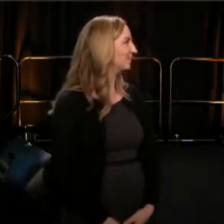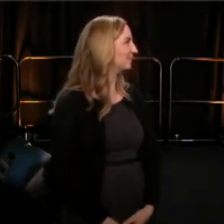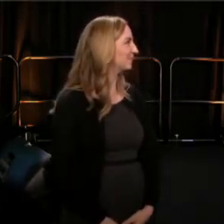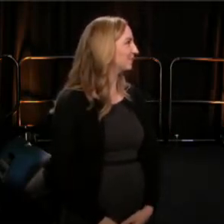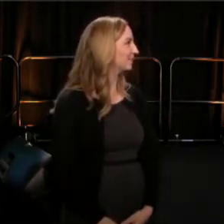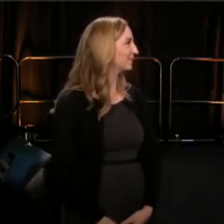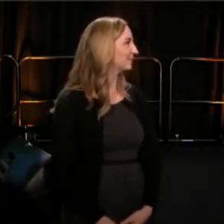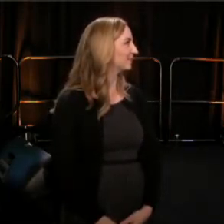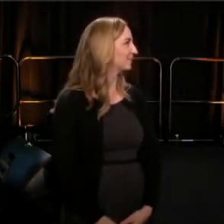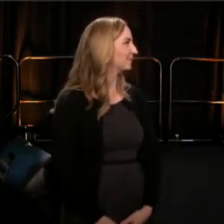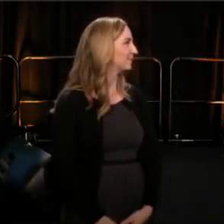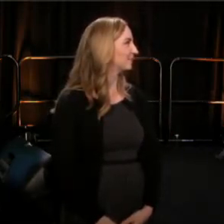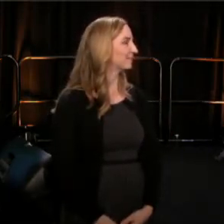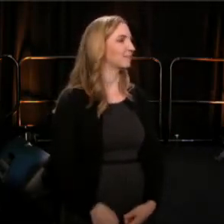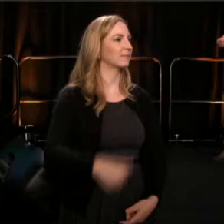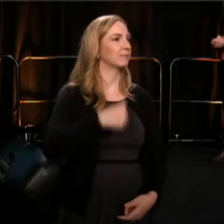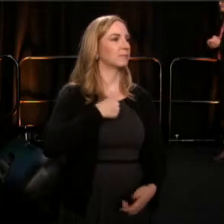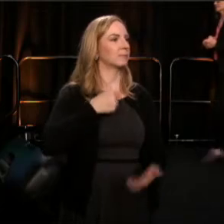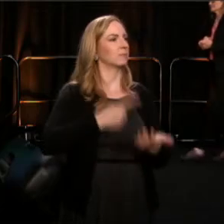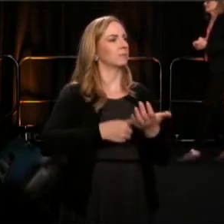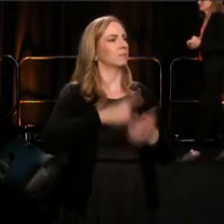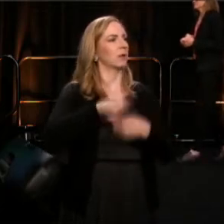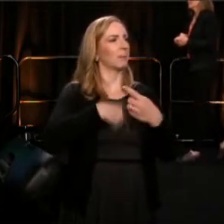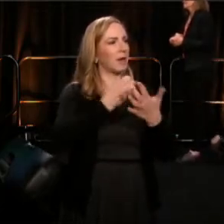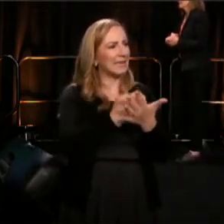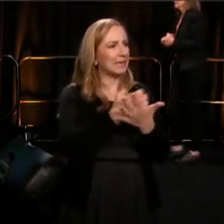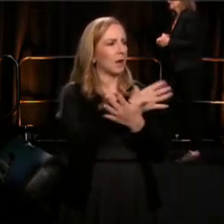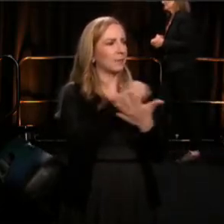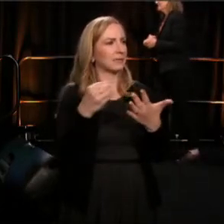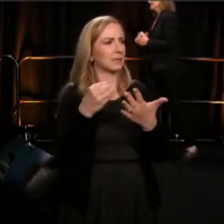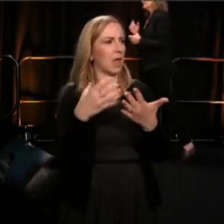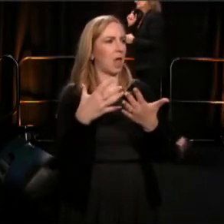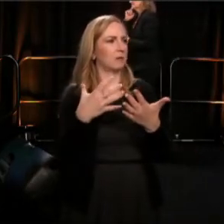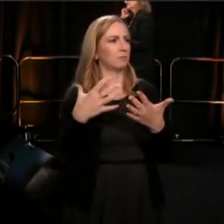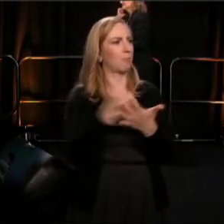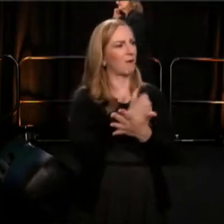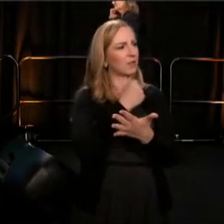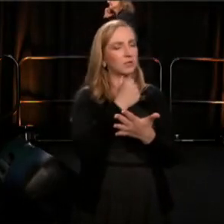(video) I speak about economics and privilege, and if you will look at one significant fact,